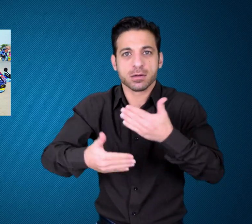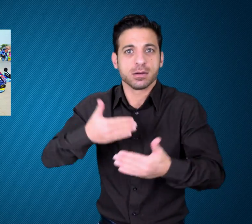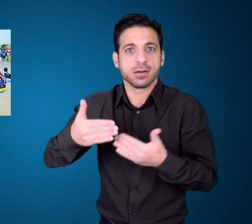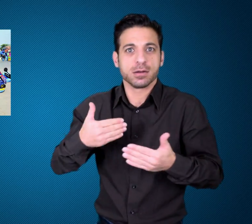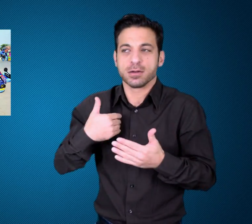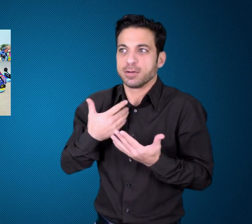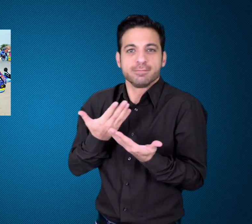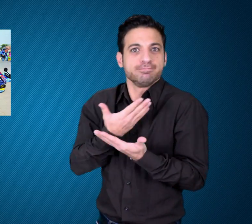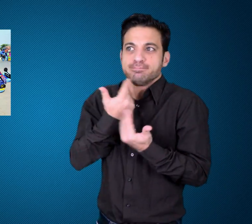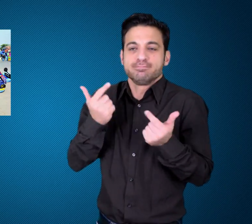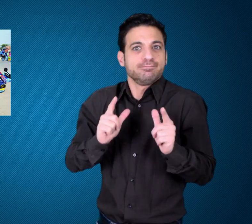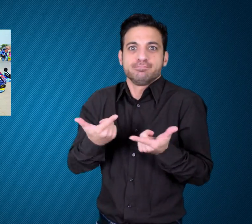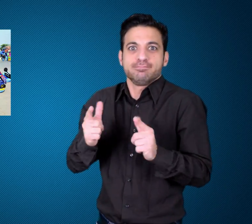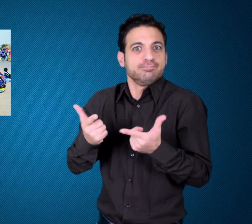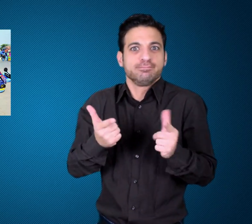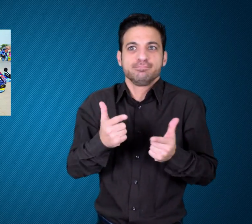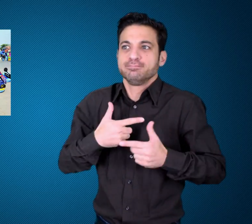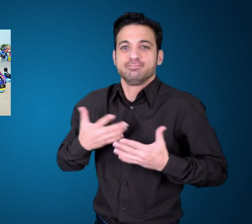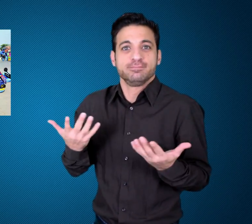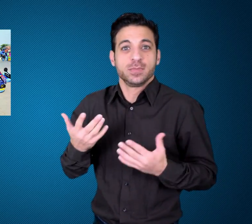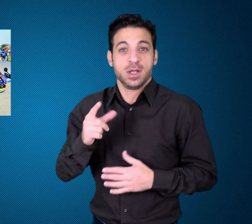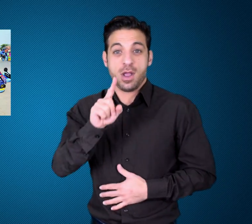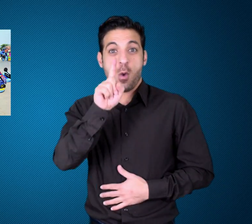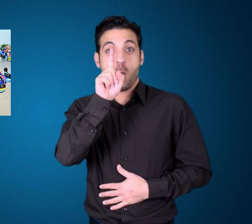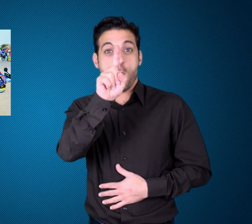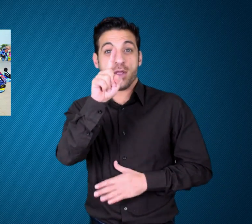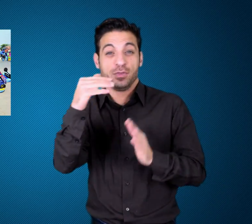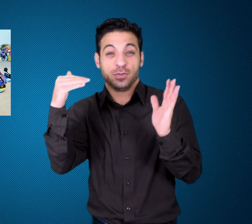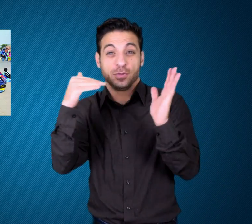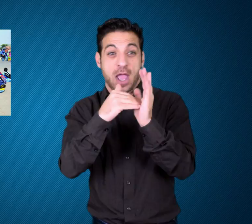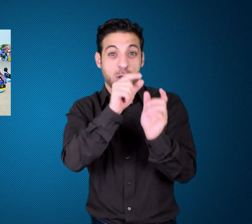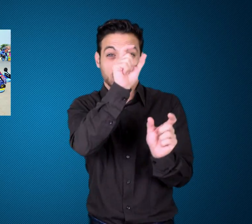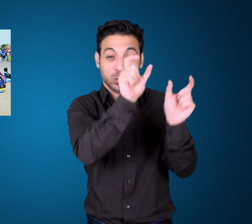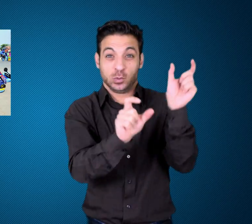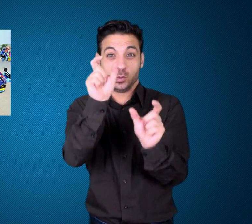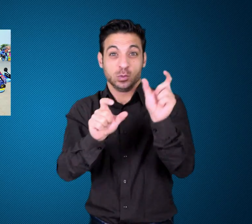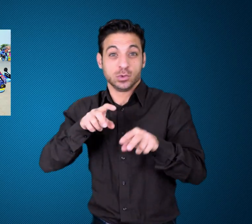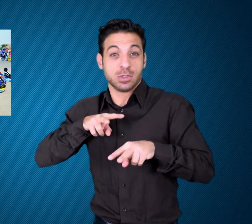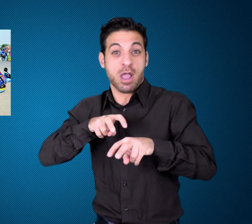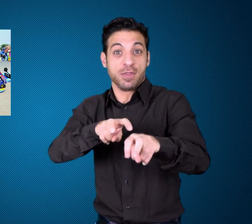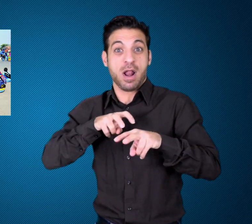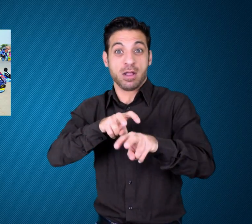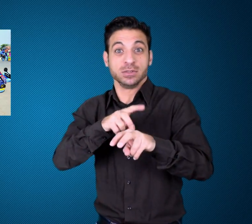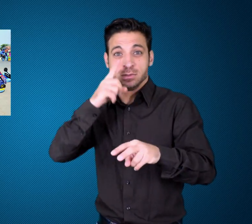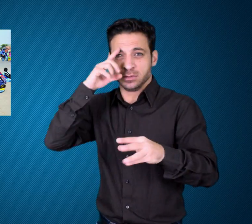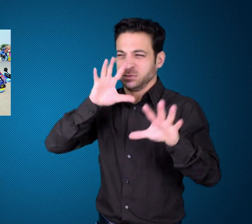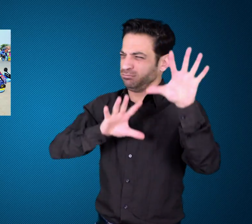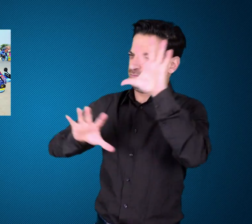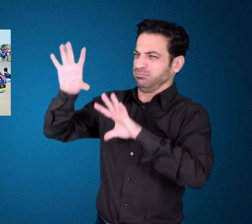logistic arrangements made by them."